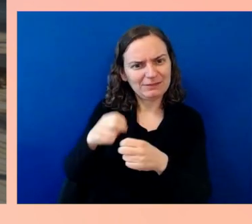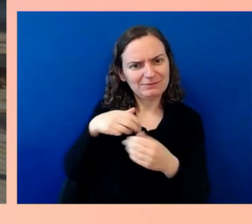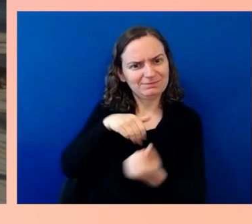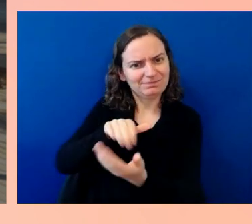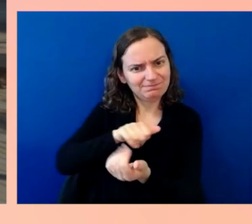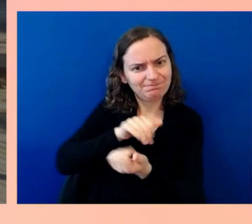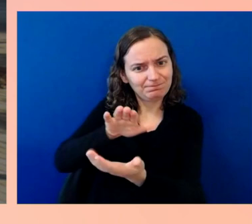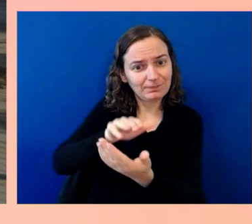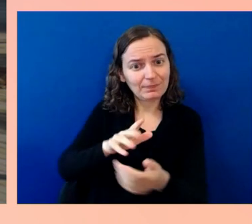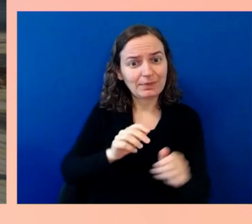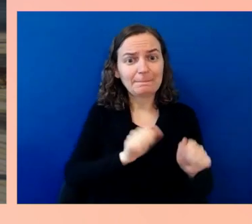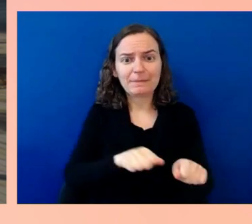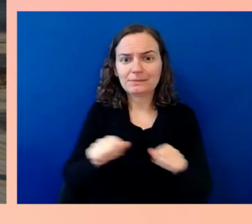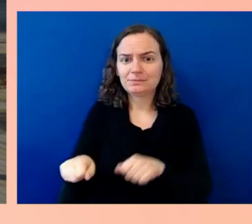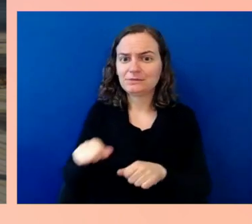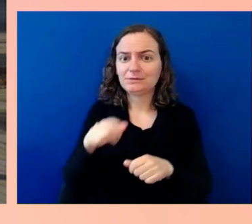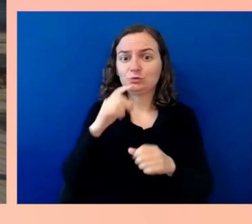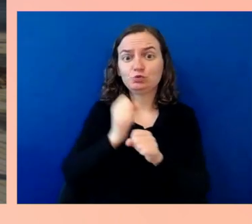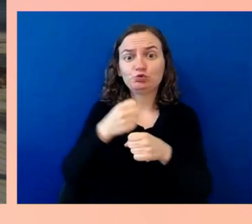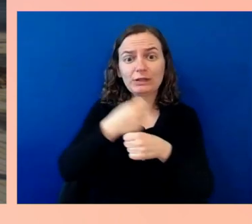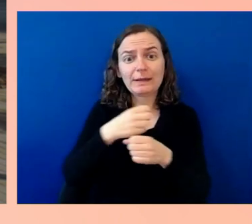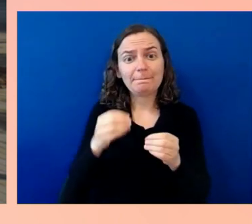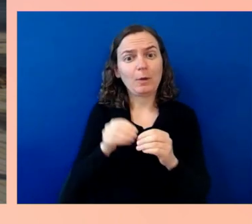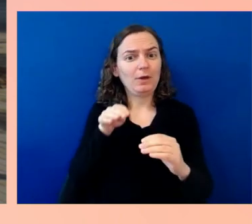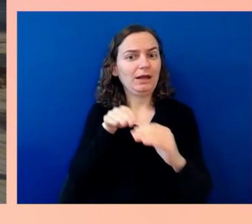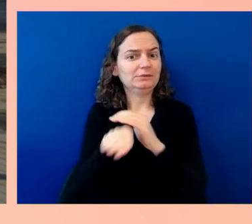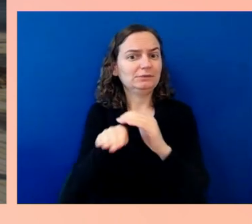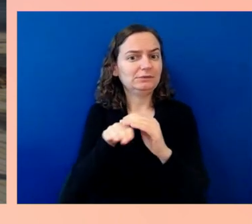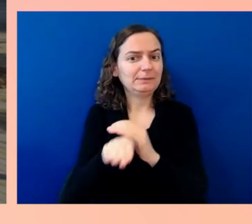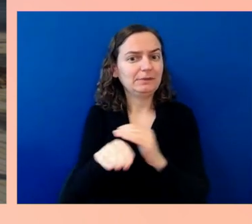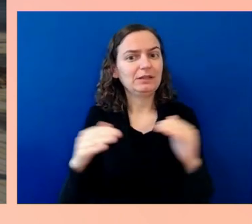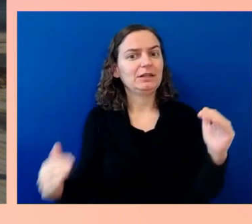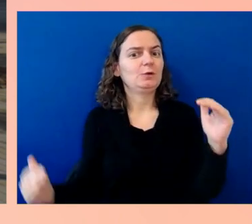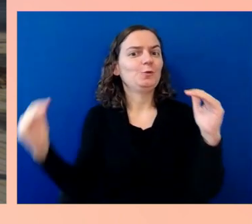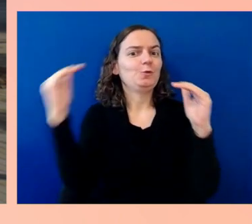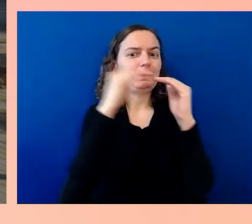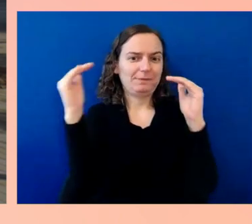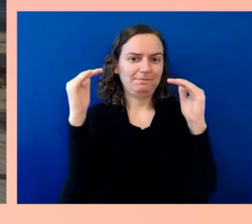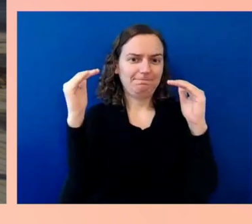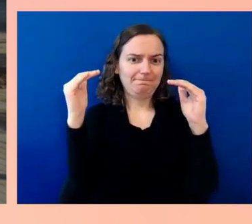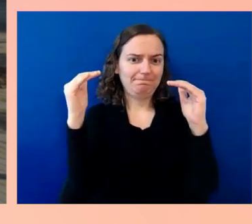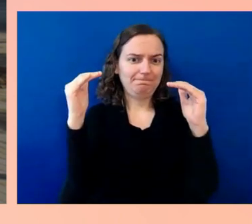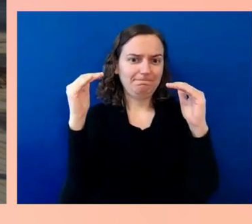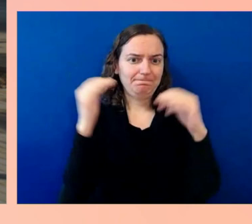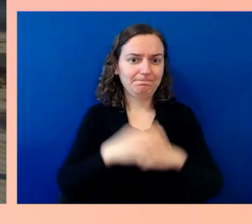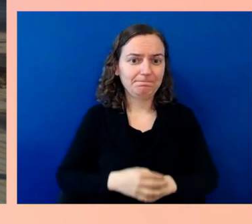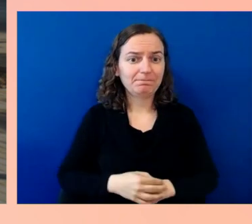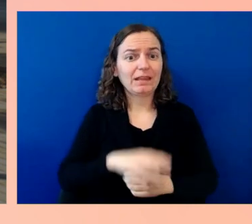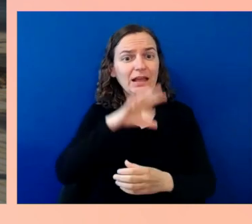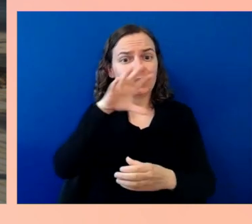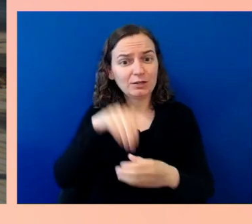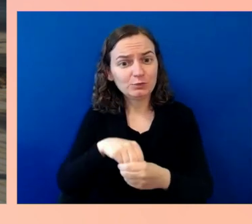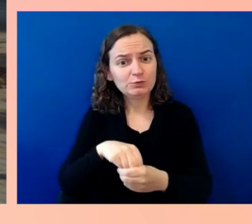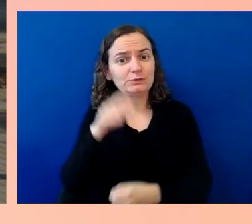that more accessible, equitable, inclusive future that empowers everyone across the spectrum